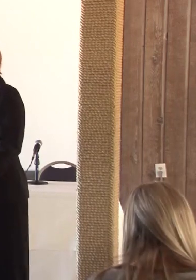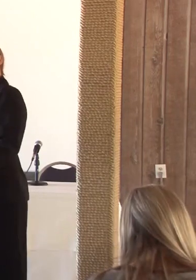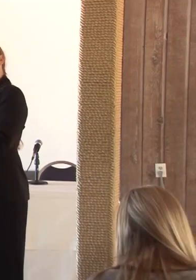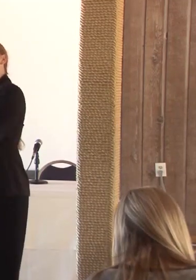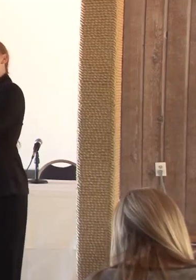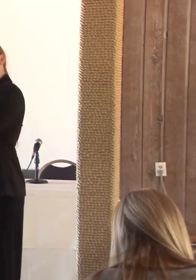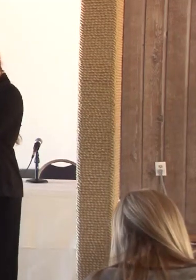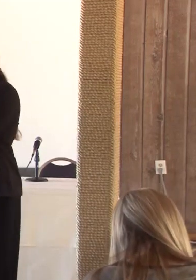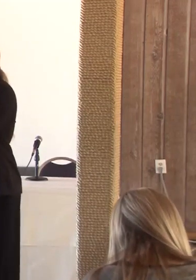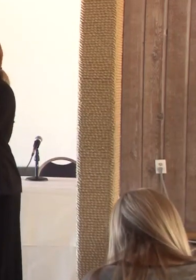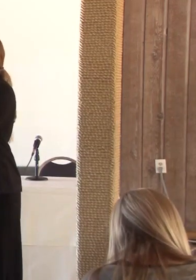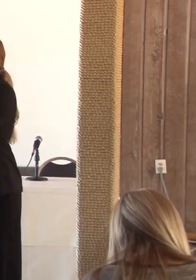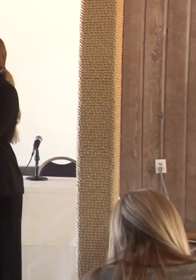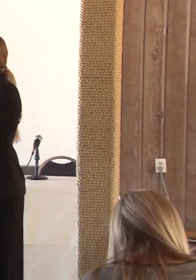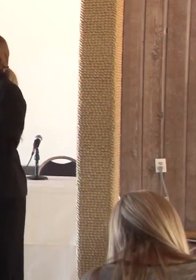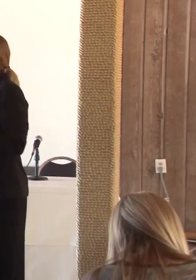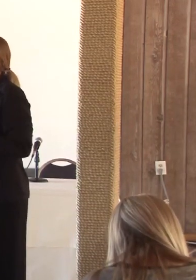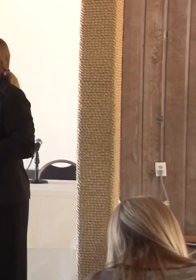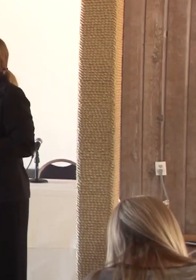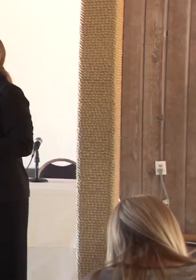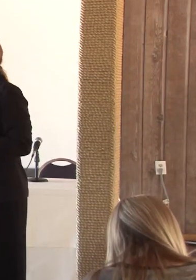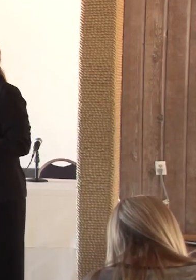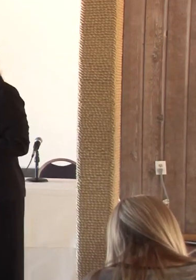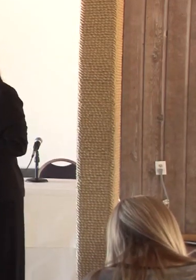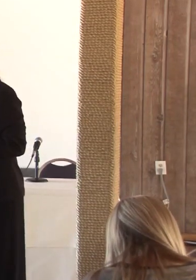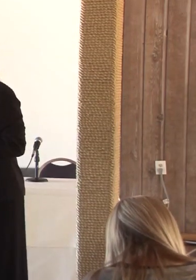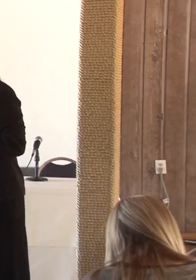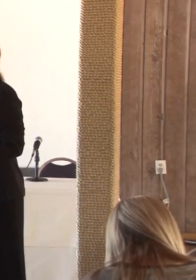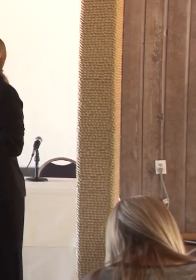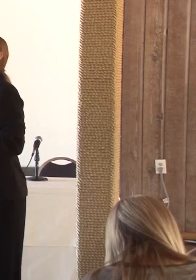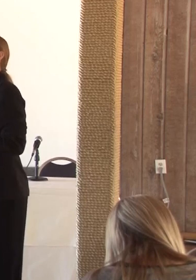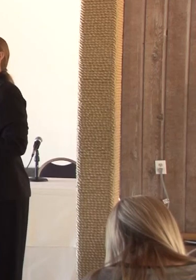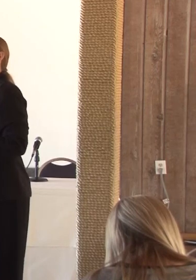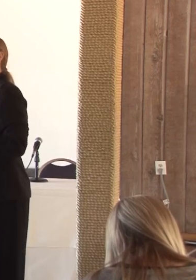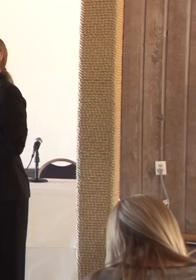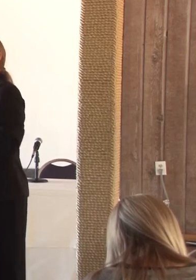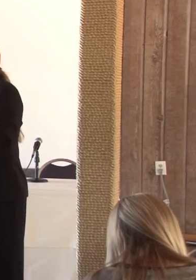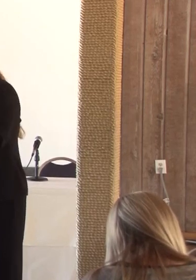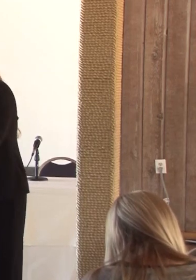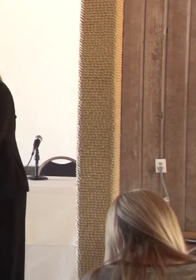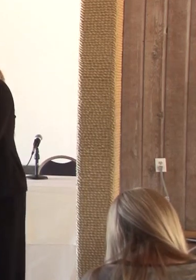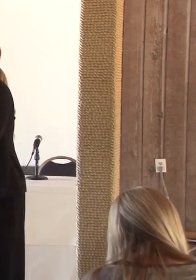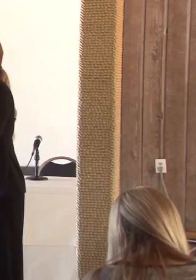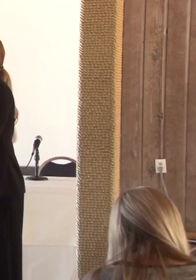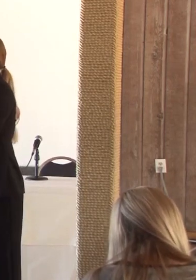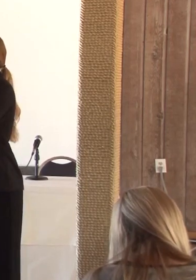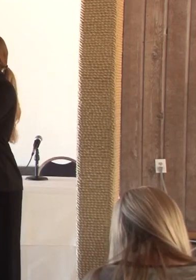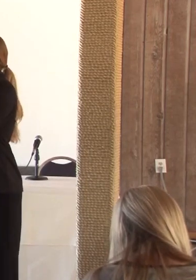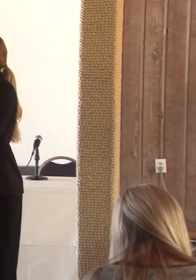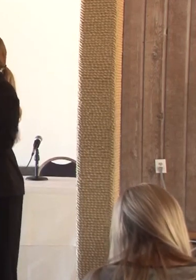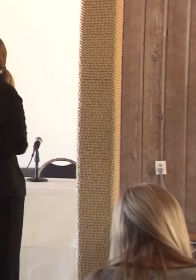at Disability Rights California and I quickly learned that Mary is.